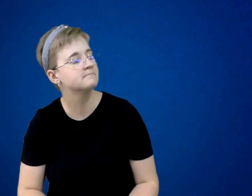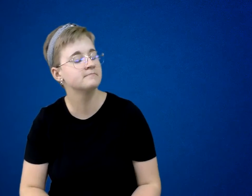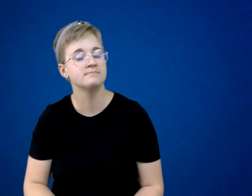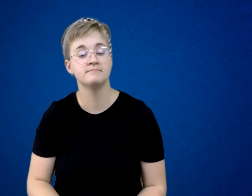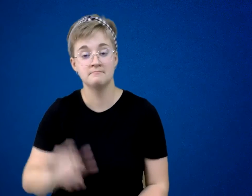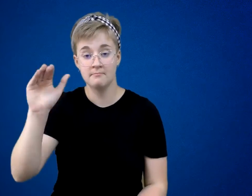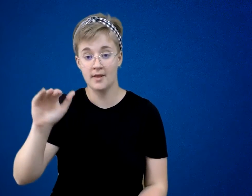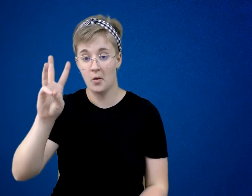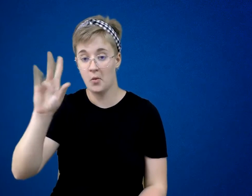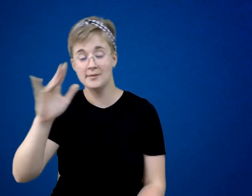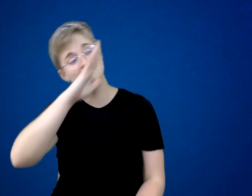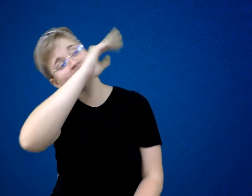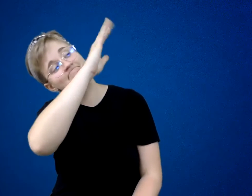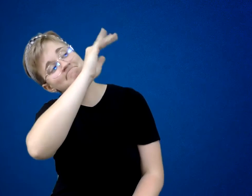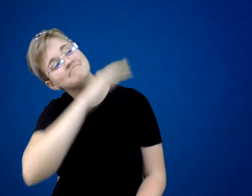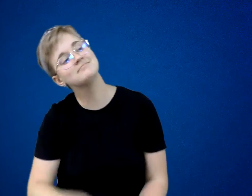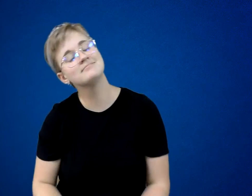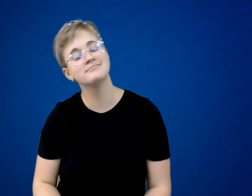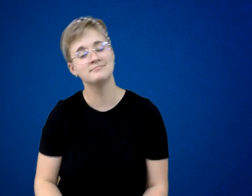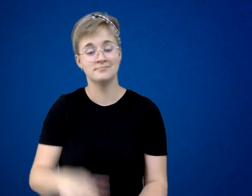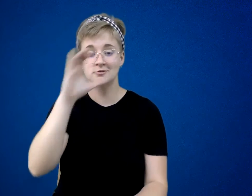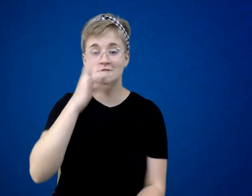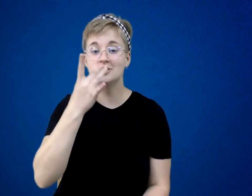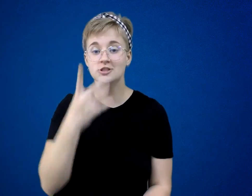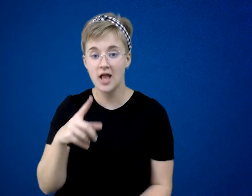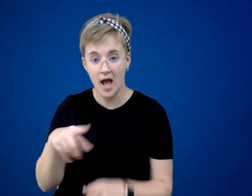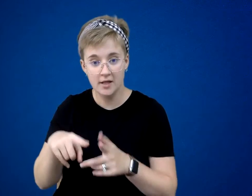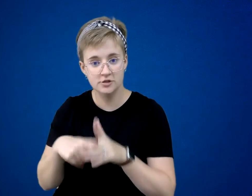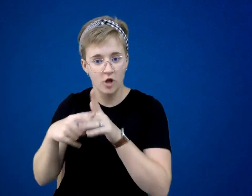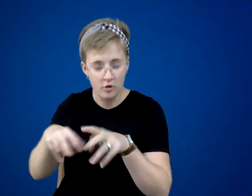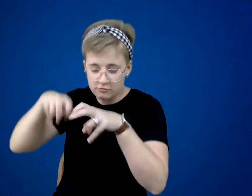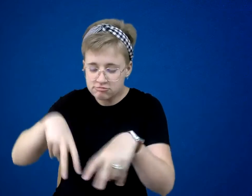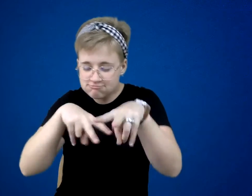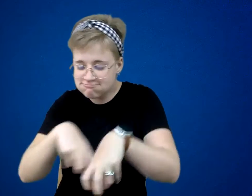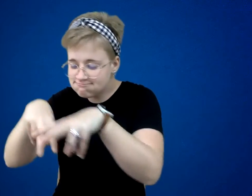Little Willy waved good-bye as Searchlight started off down Main Street.